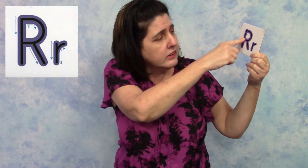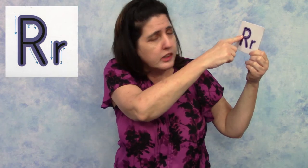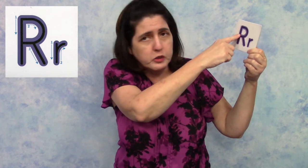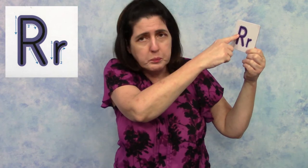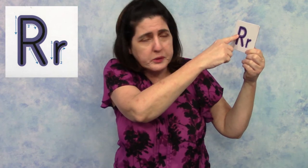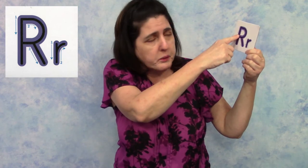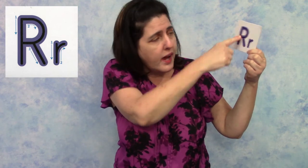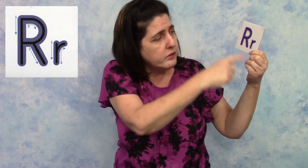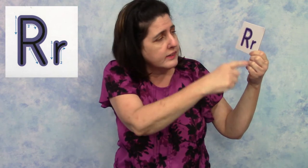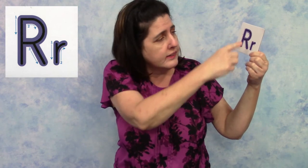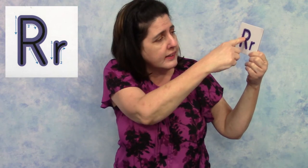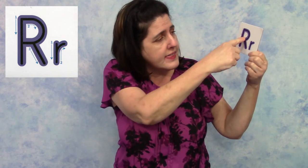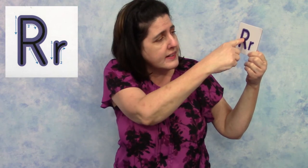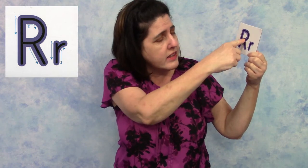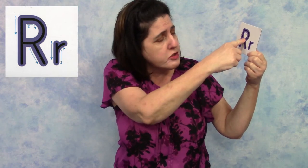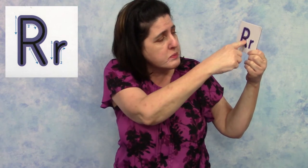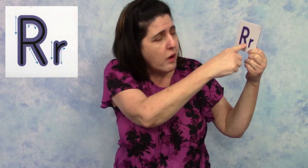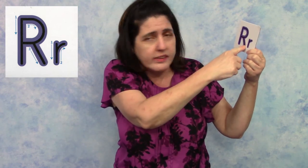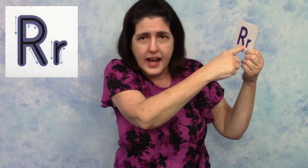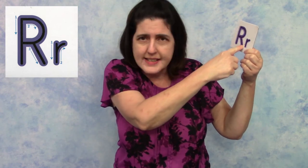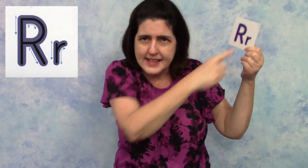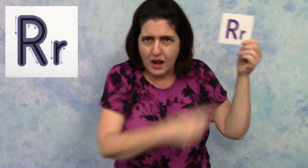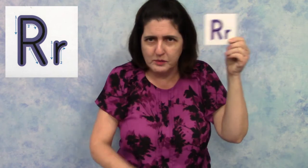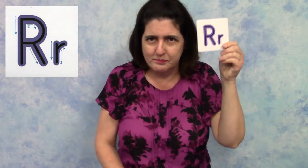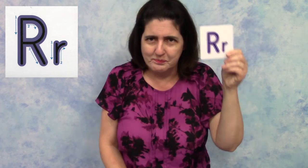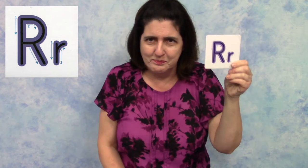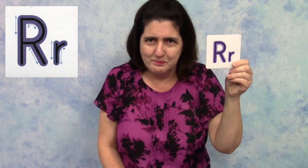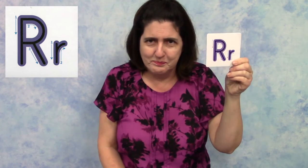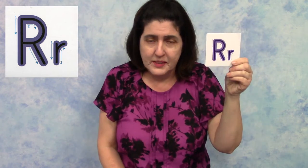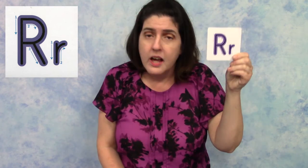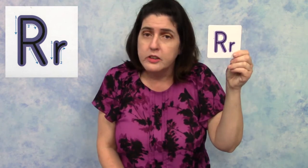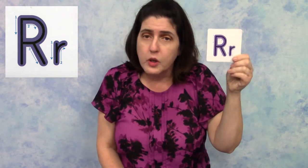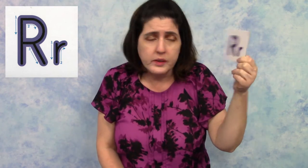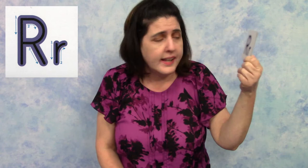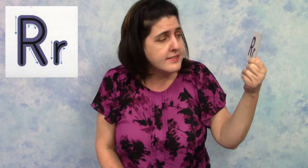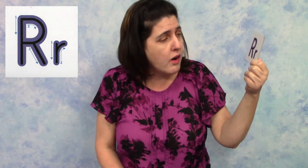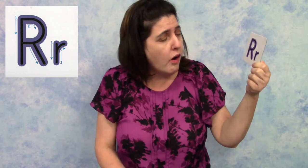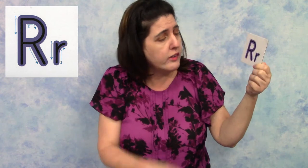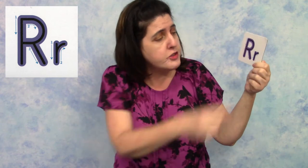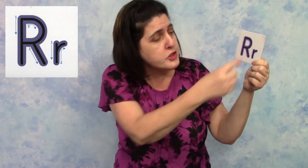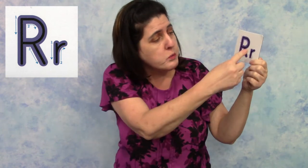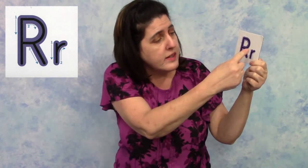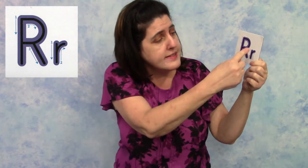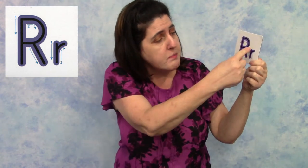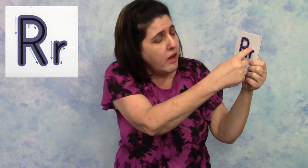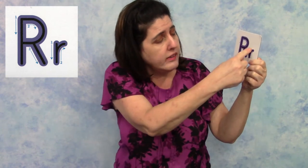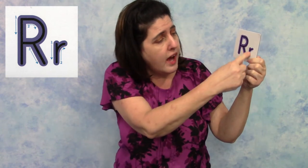and loop it around and then another small line down. The lowercase "r" is just one small line